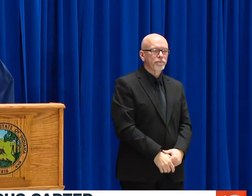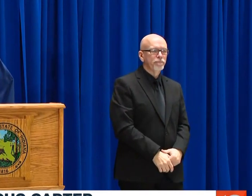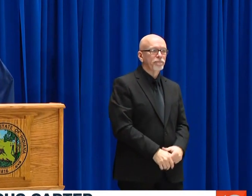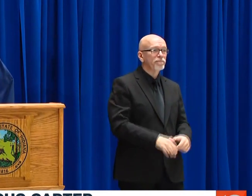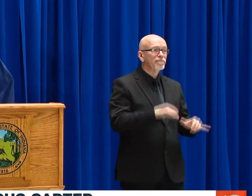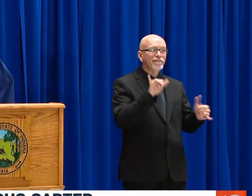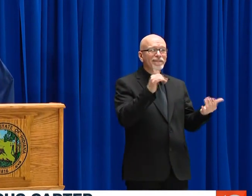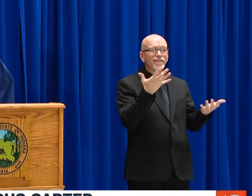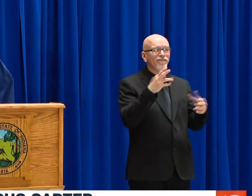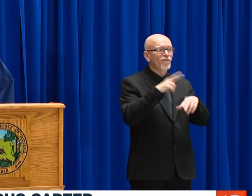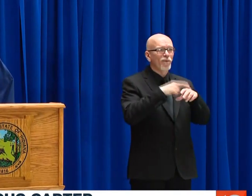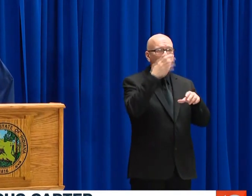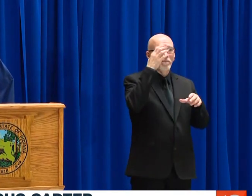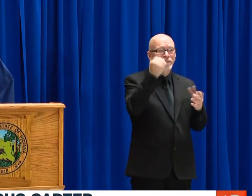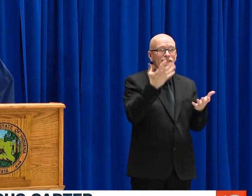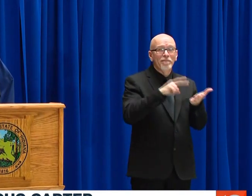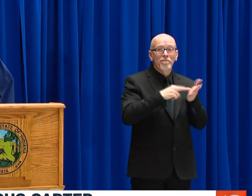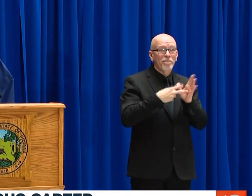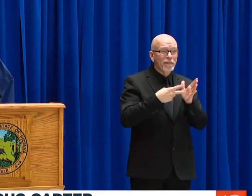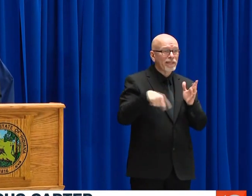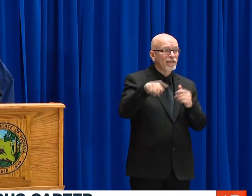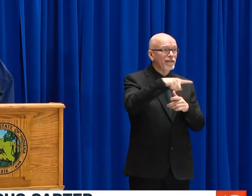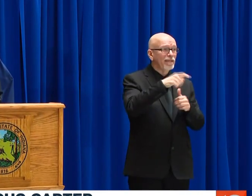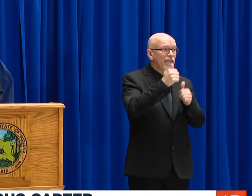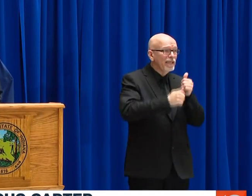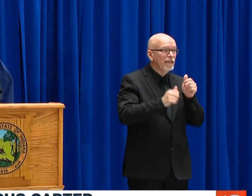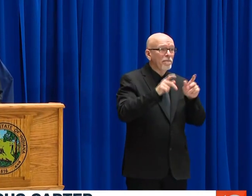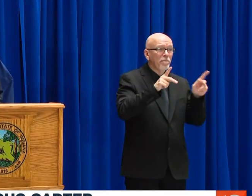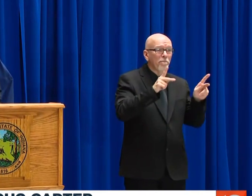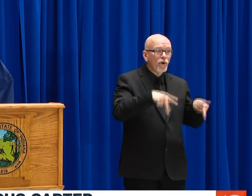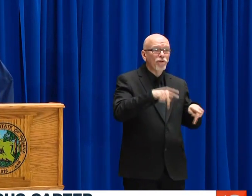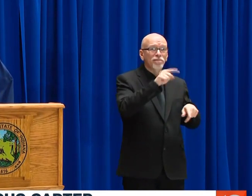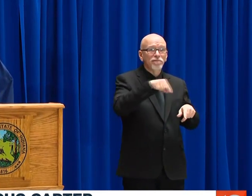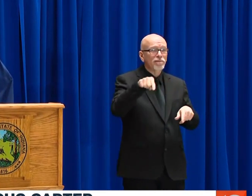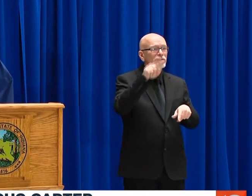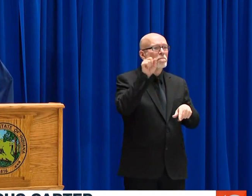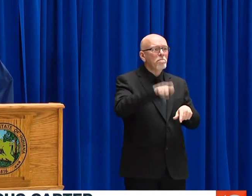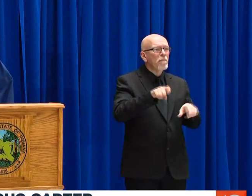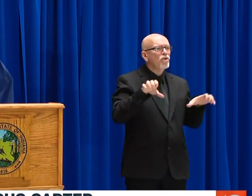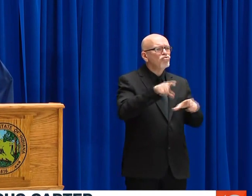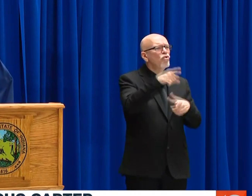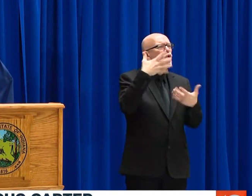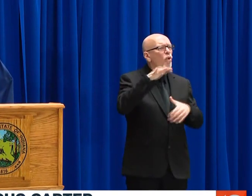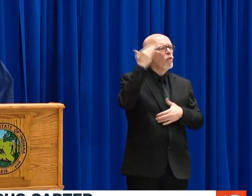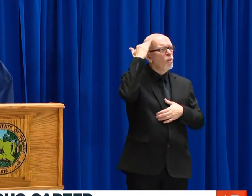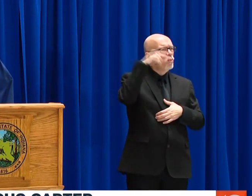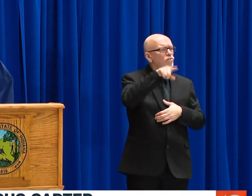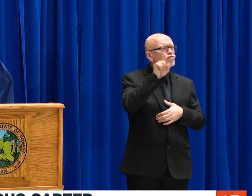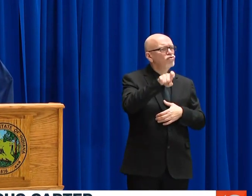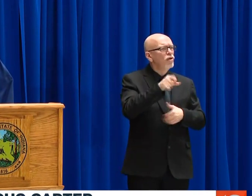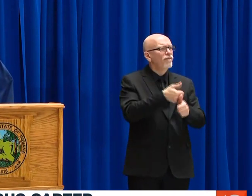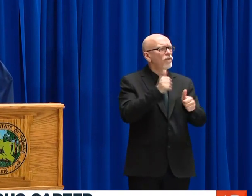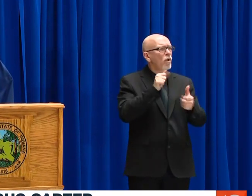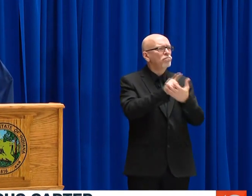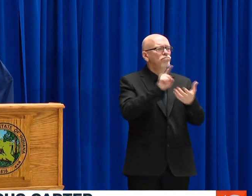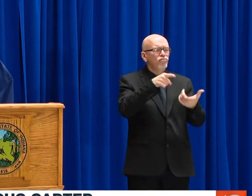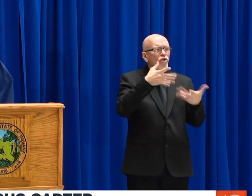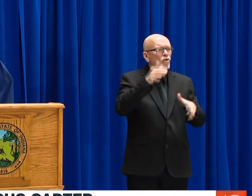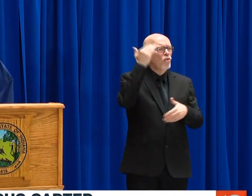AND USE THE APPROPRIATE LEVEL OF DISTANCING THIS COMMON SENSE